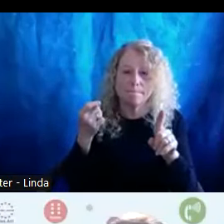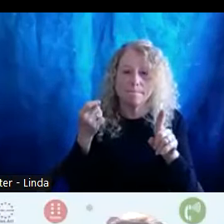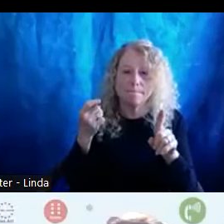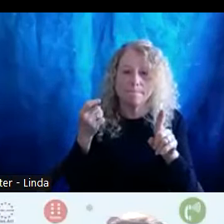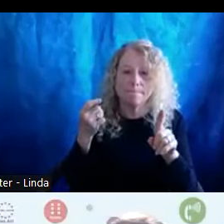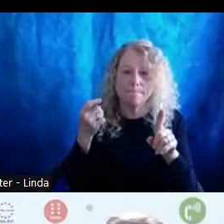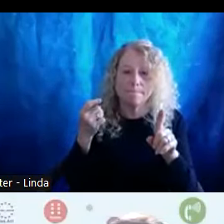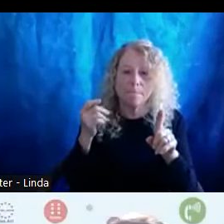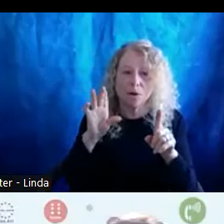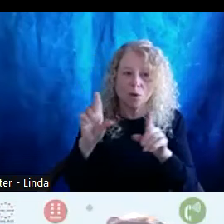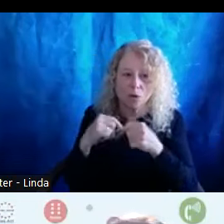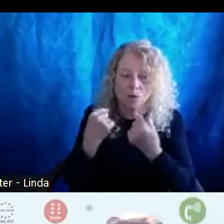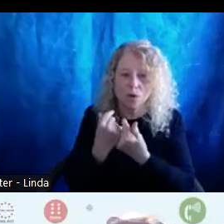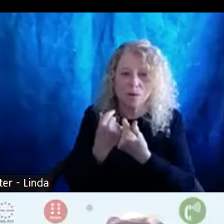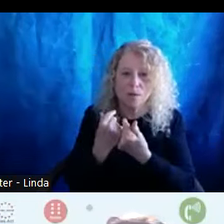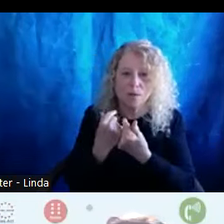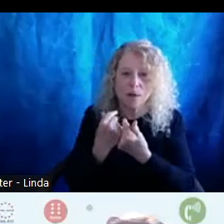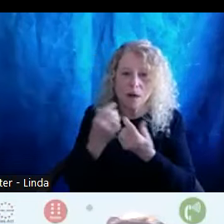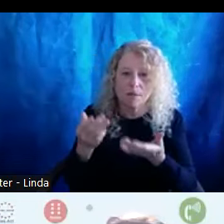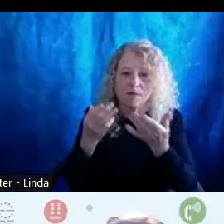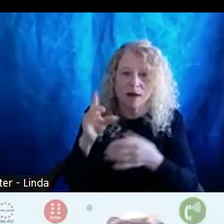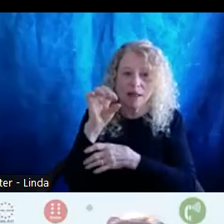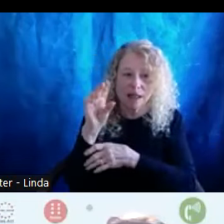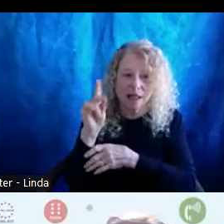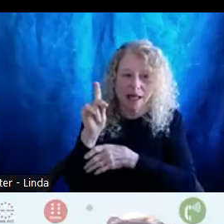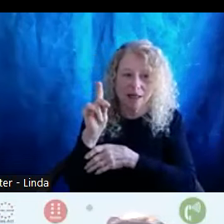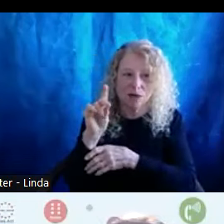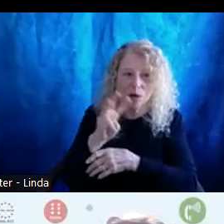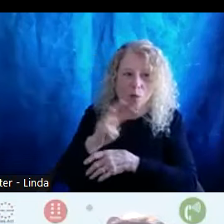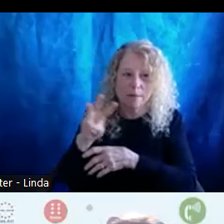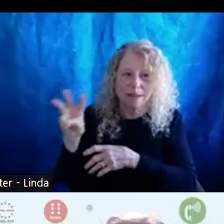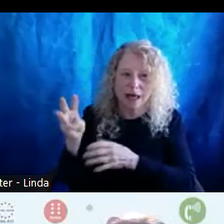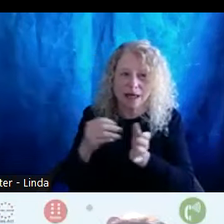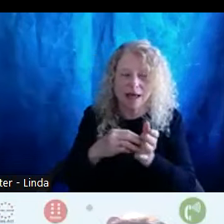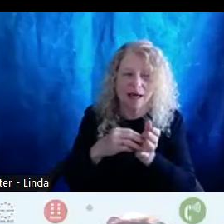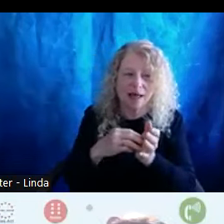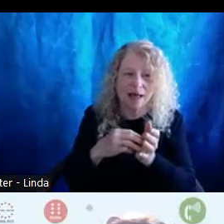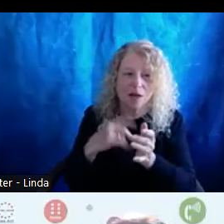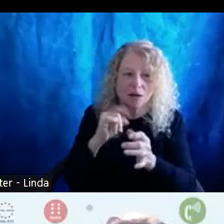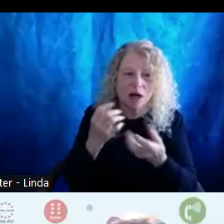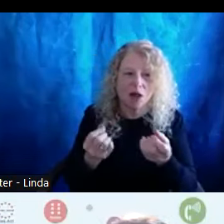from your group provide the link to the website again looks like there's a lot of people that would love to see it